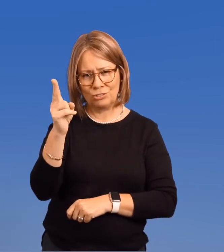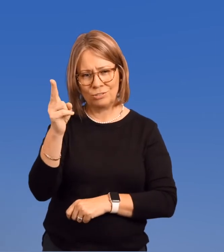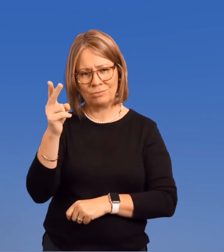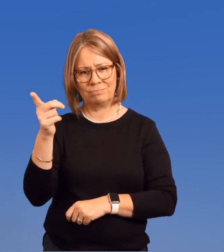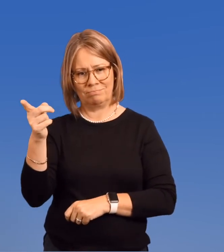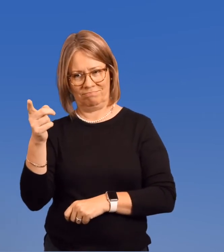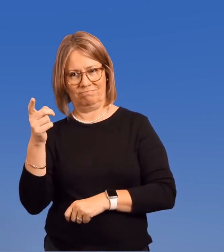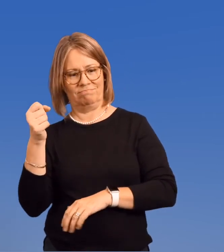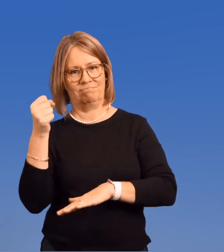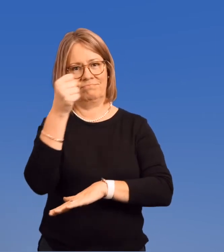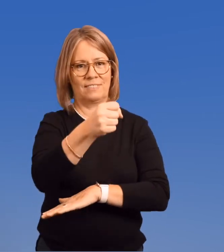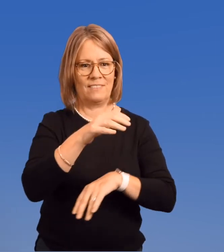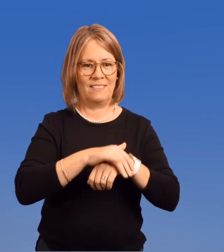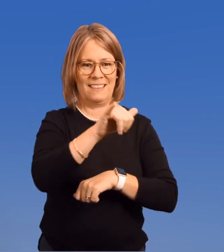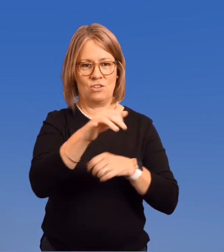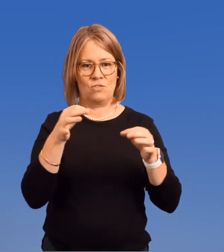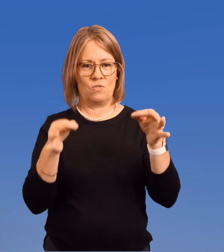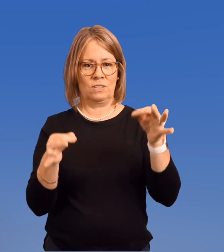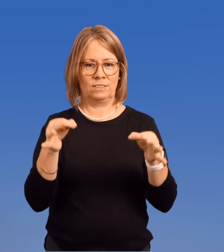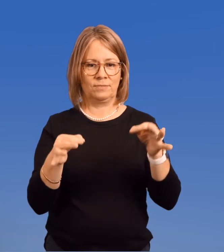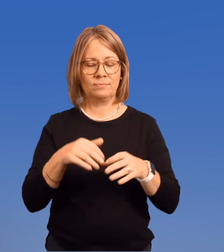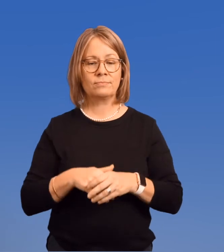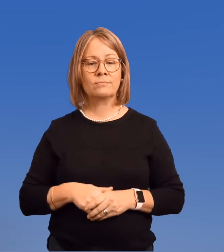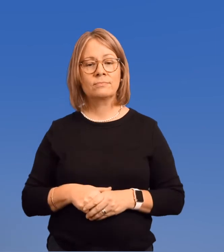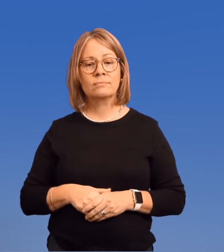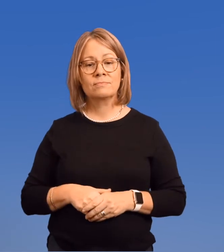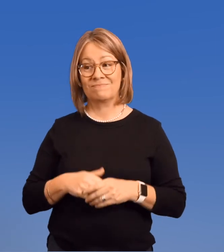She was only the second woman in history to serve on this court.